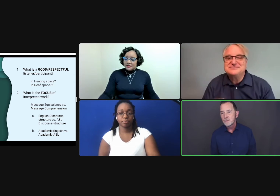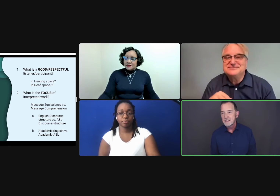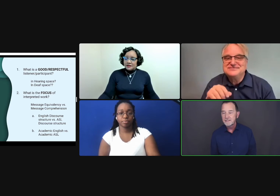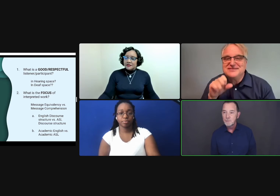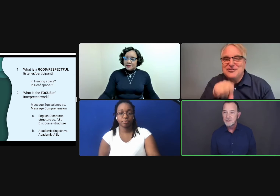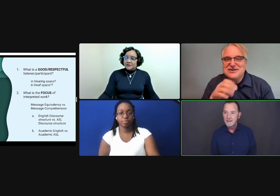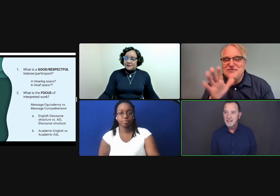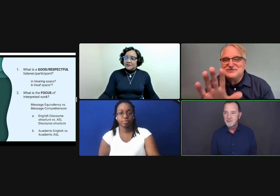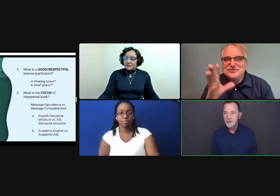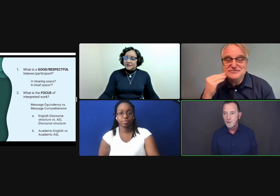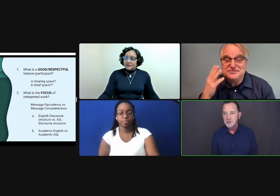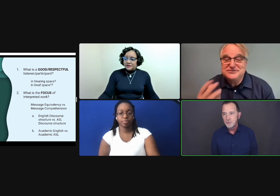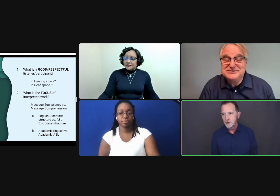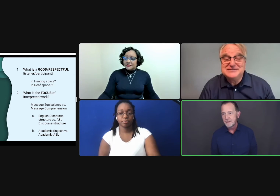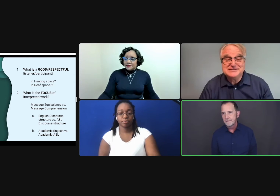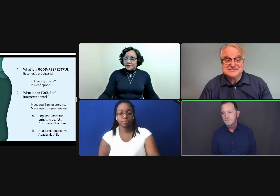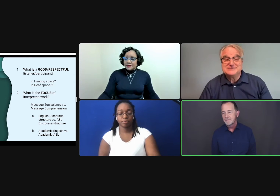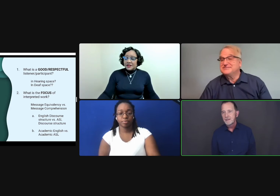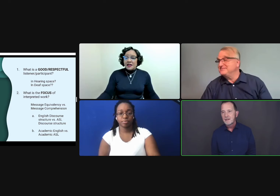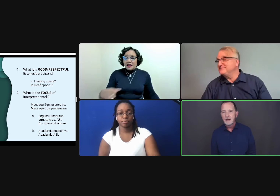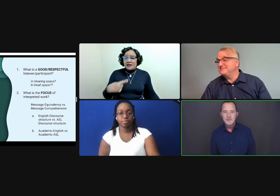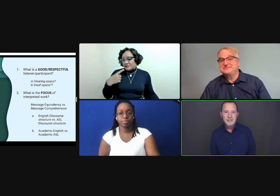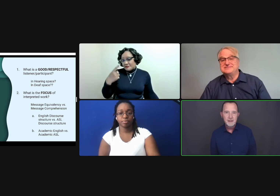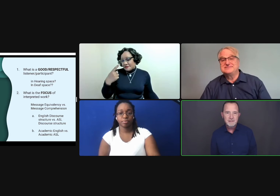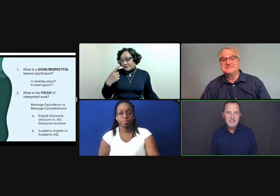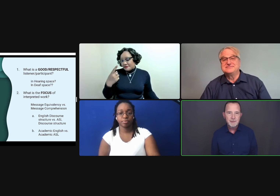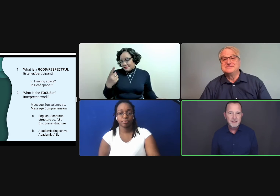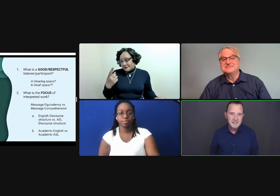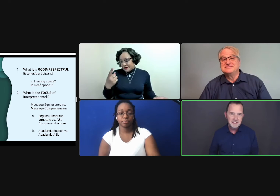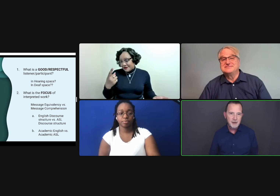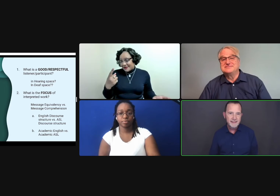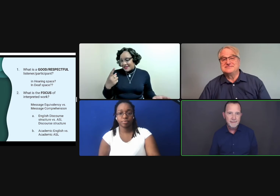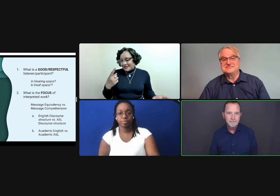result in a more deaf-centric approach to interpreting. Aundrea, do you have some experiences to share with that?